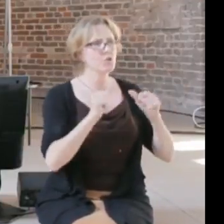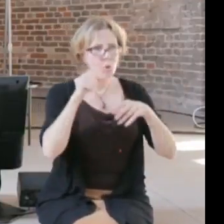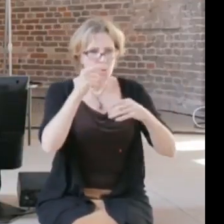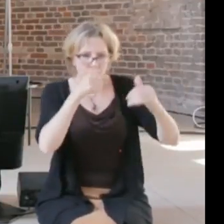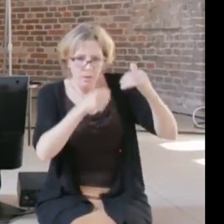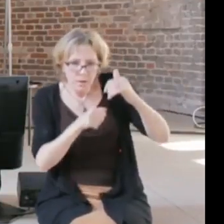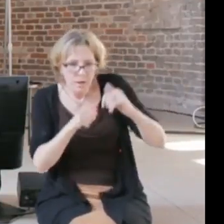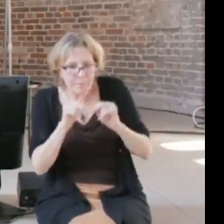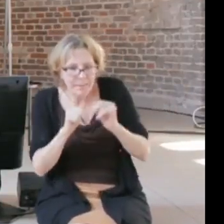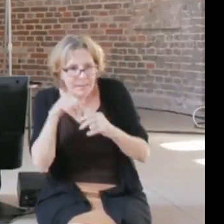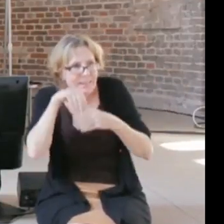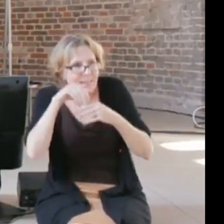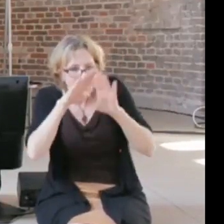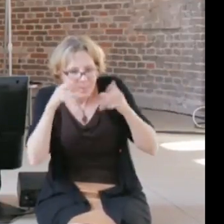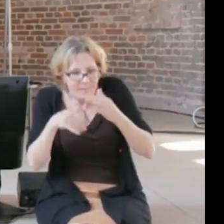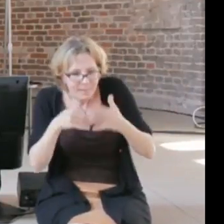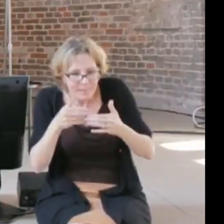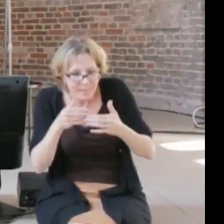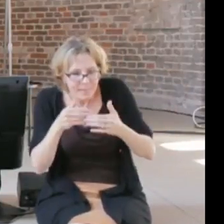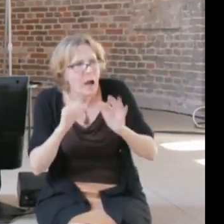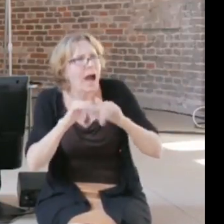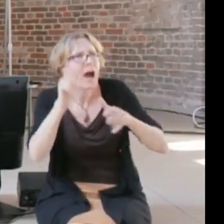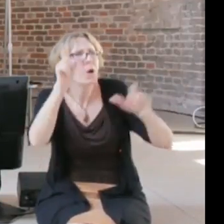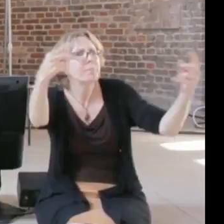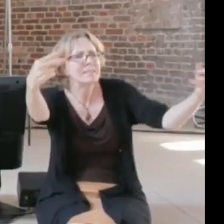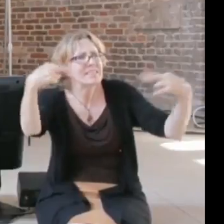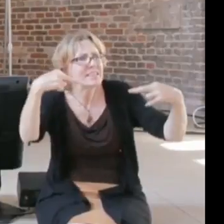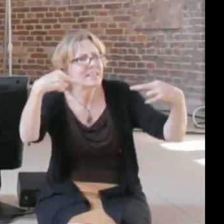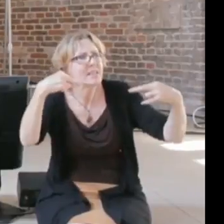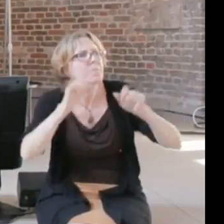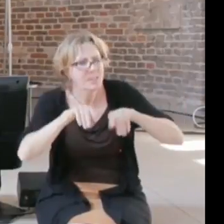that everybody should be involved in, the second issue of the conversation, you need